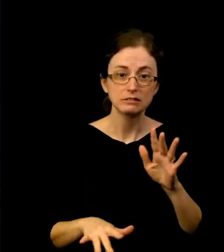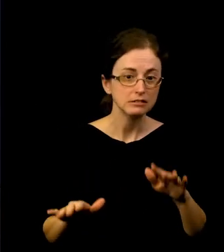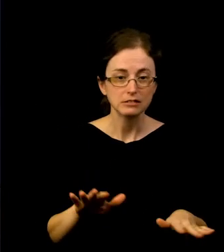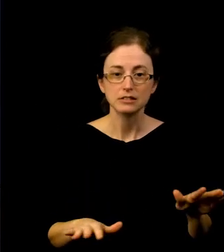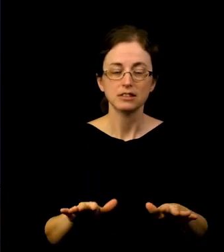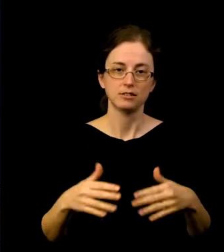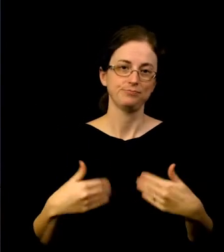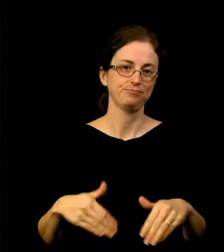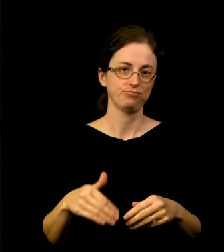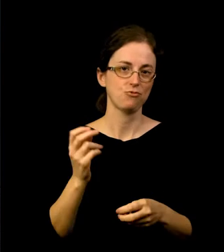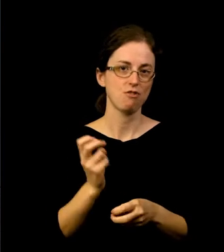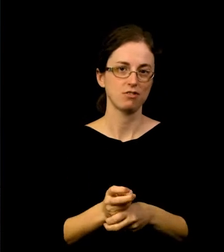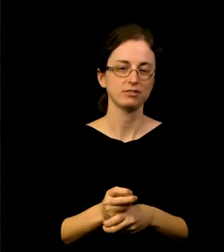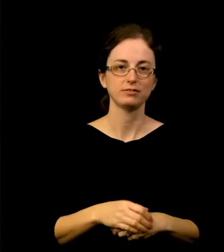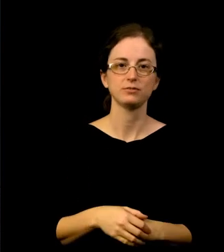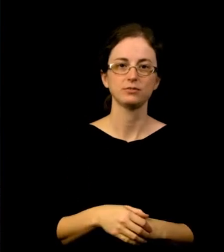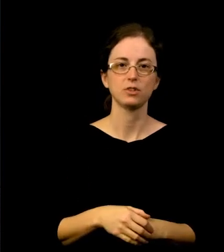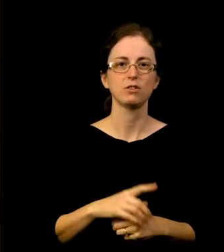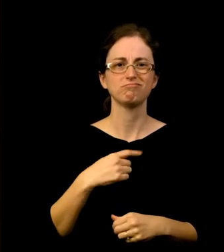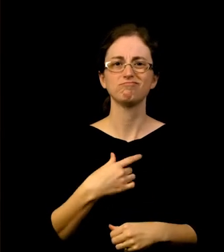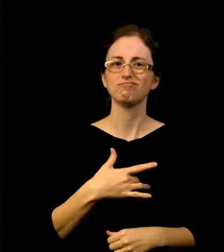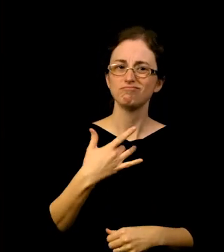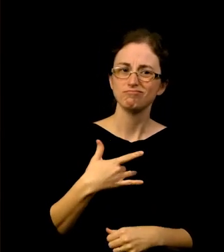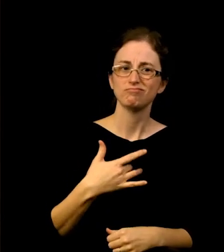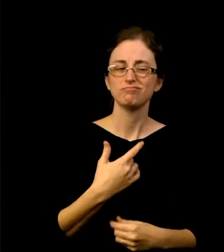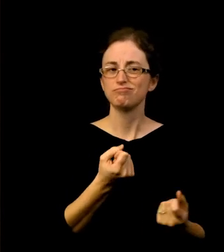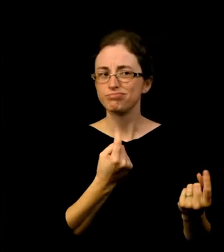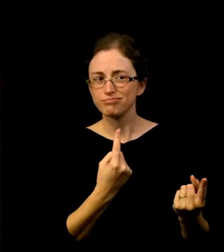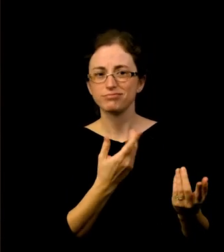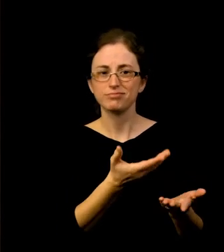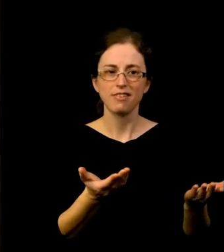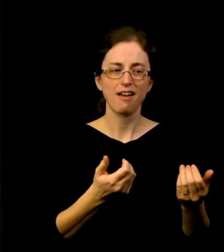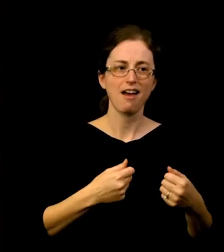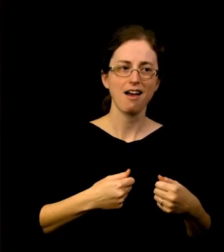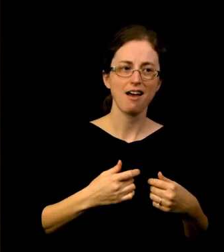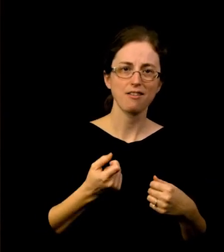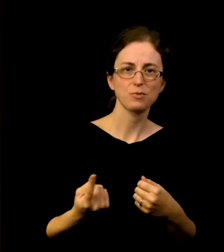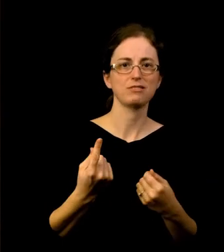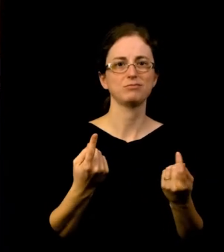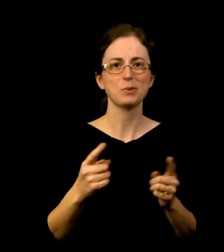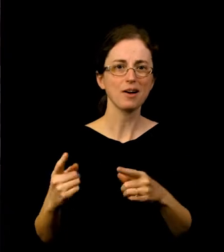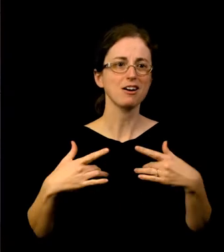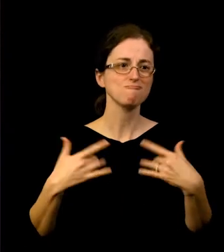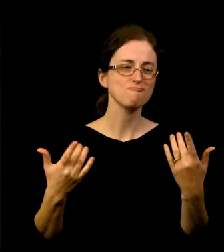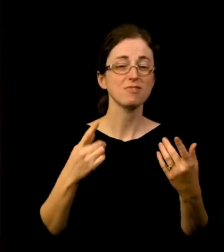So I feel with everybody and everything going on. The Ansel Adams opening, we were super excited and then it closed